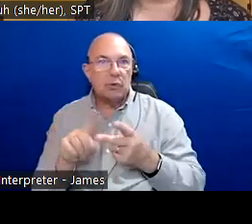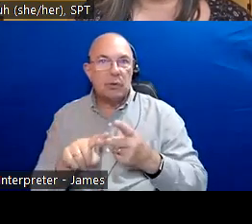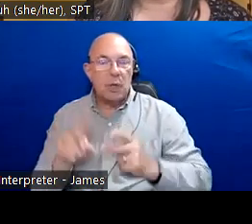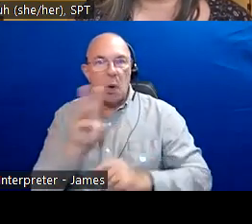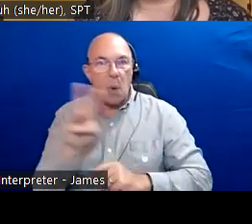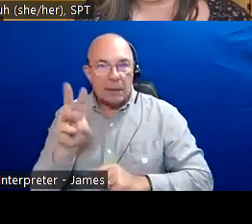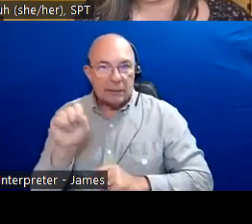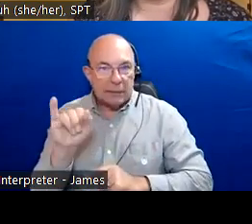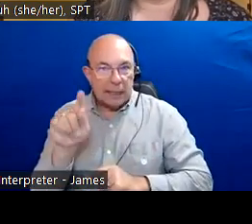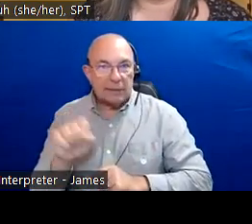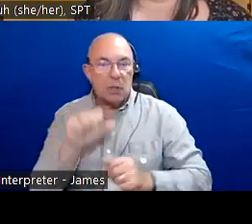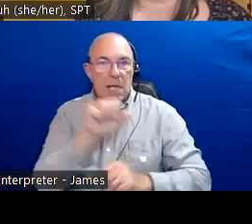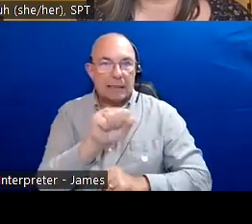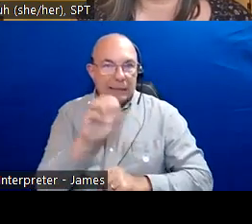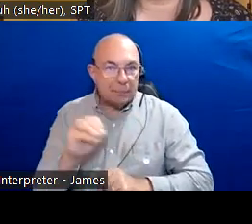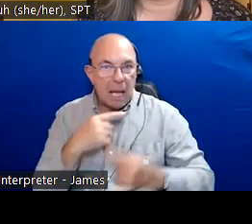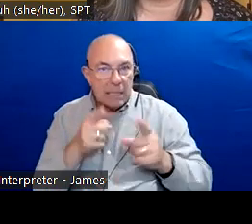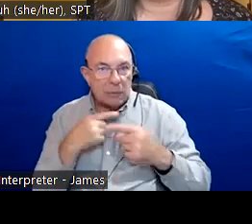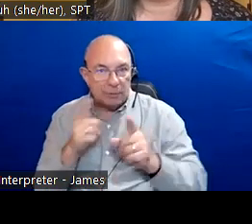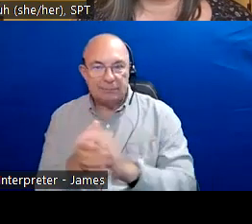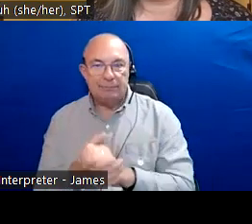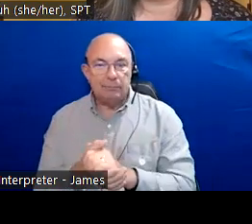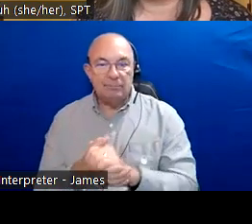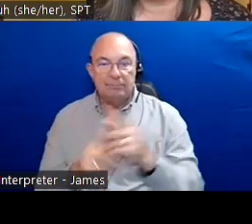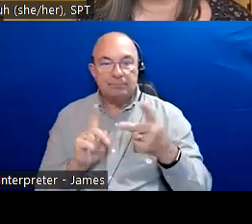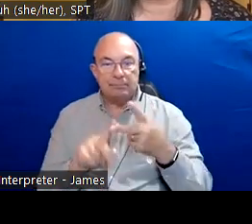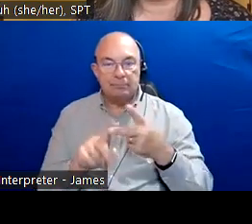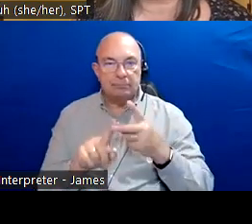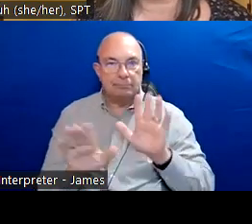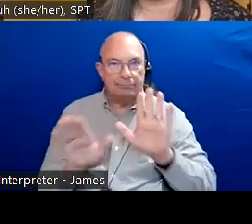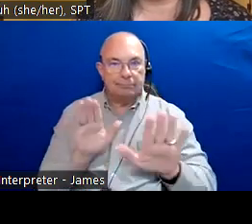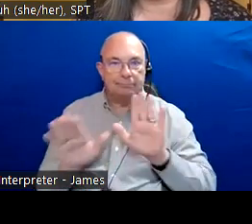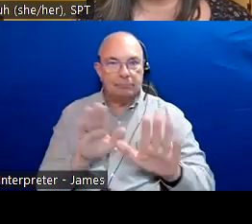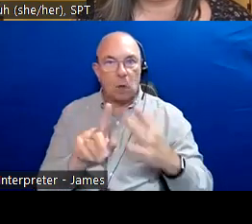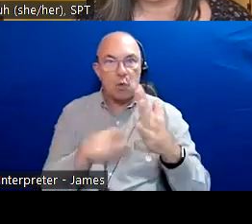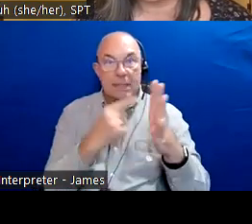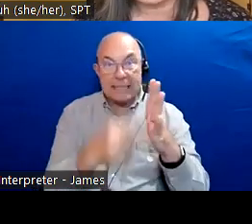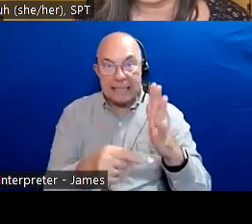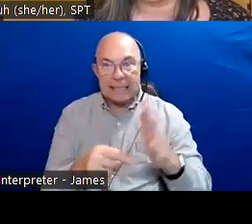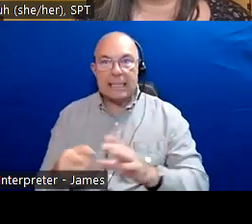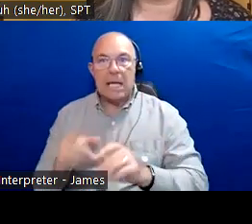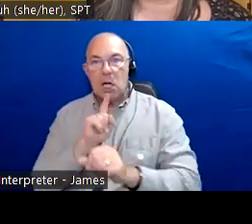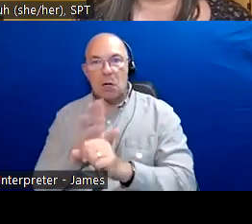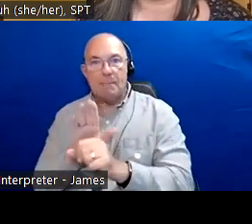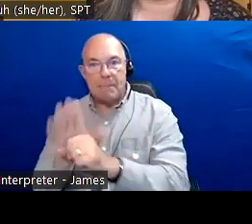We can start the recording now. Thank you so much Melissa and hello everyone.